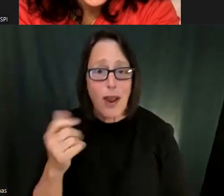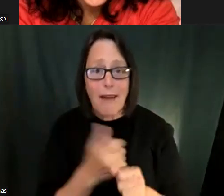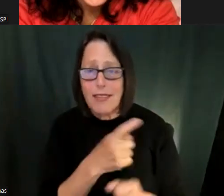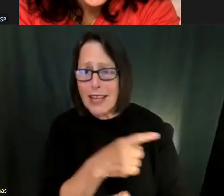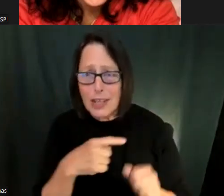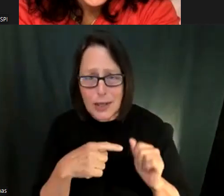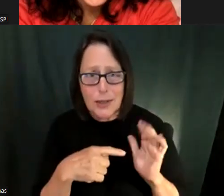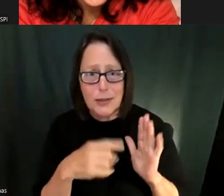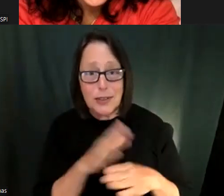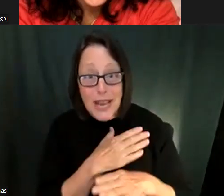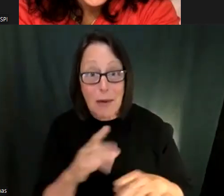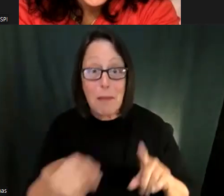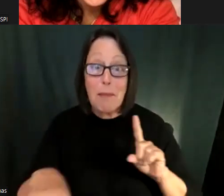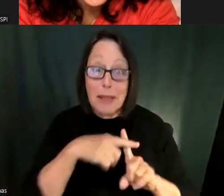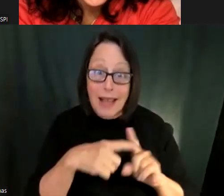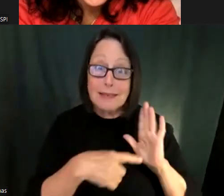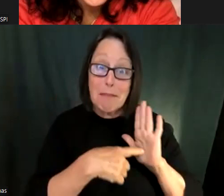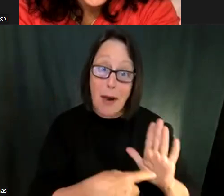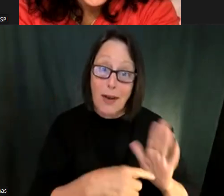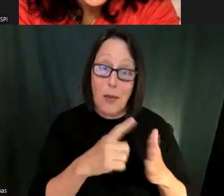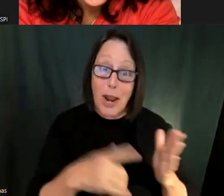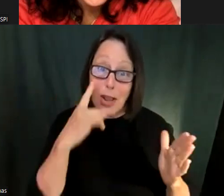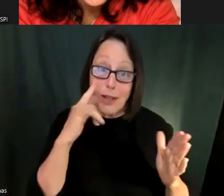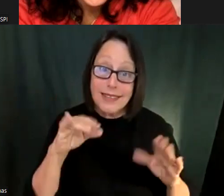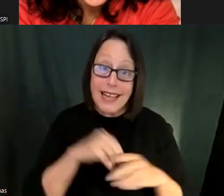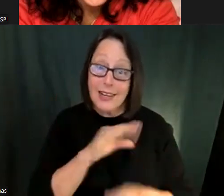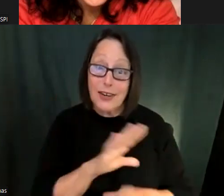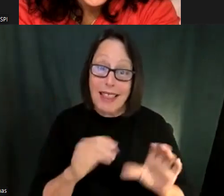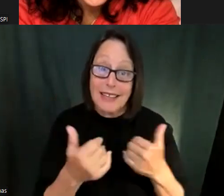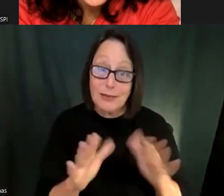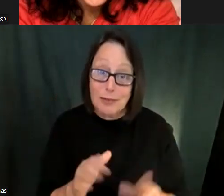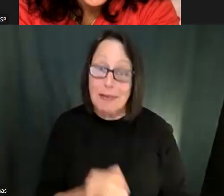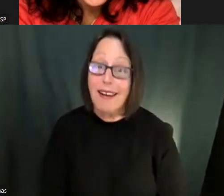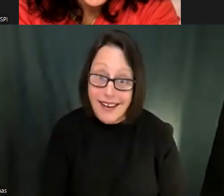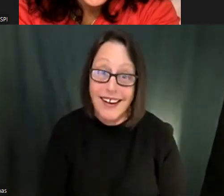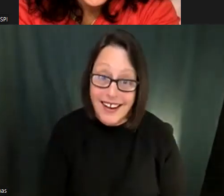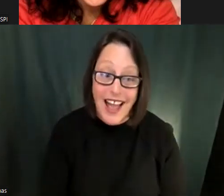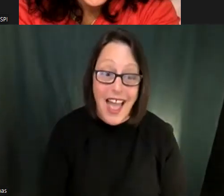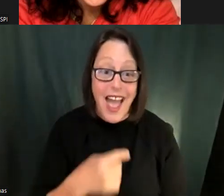That's kind of yeah.